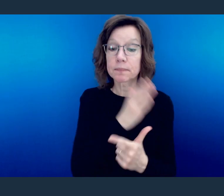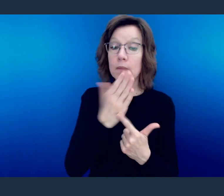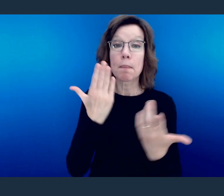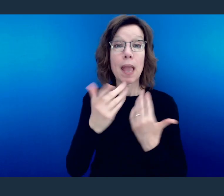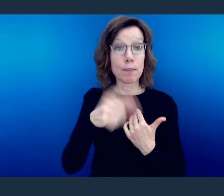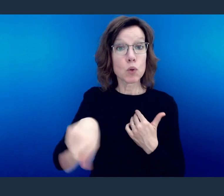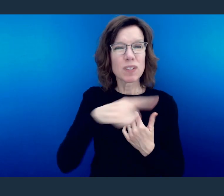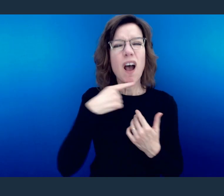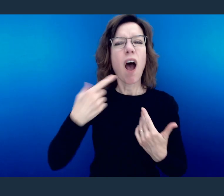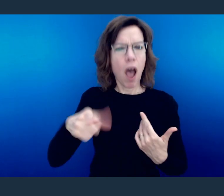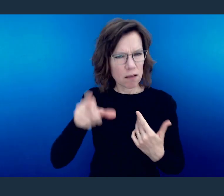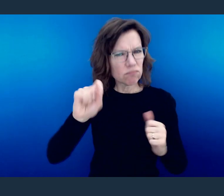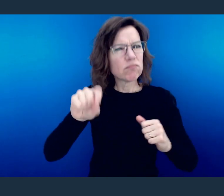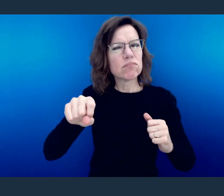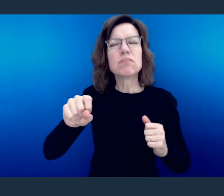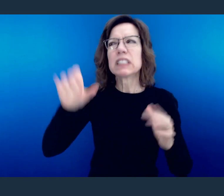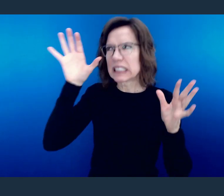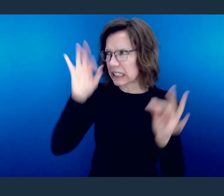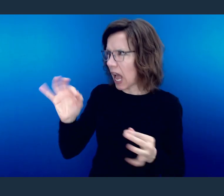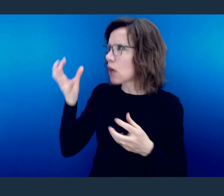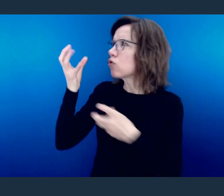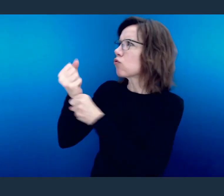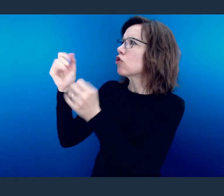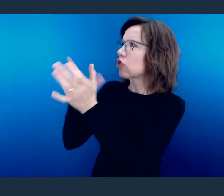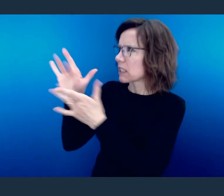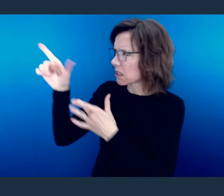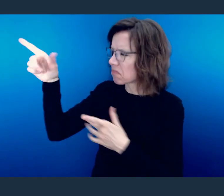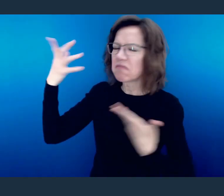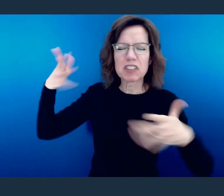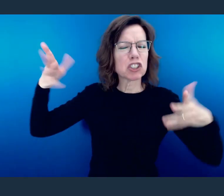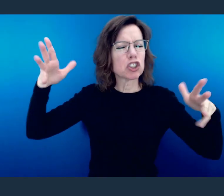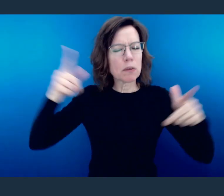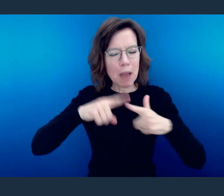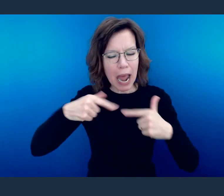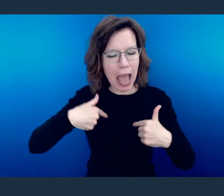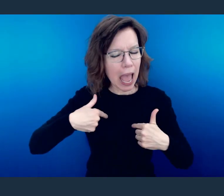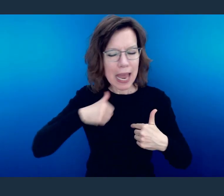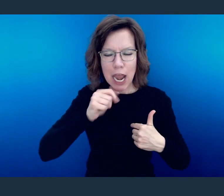walking out all of this and I want to commit to that. I want to pray for you as well.